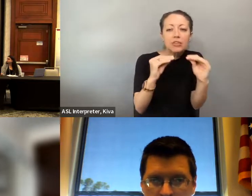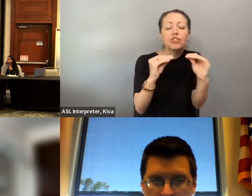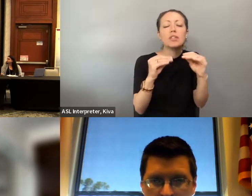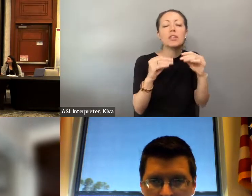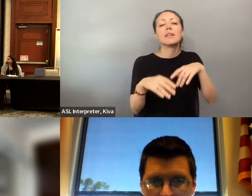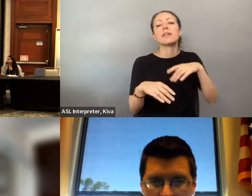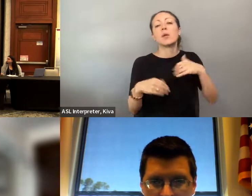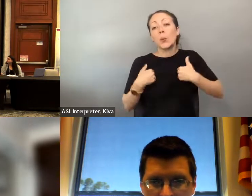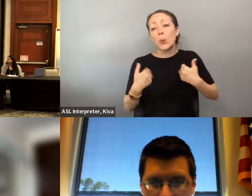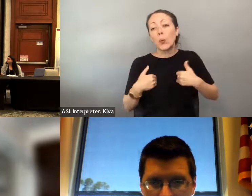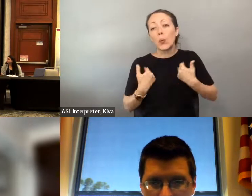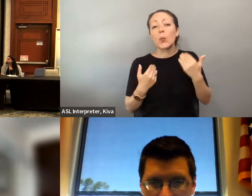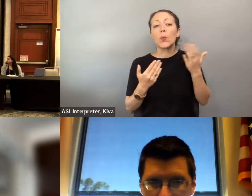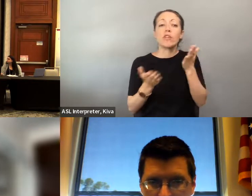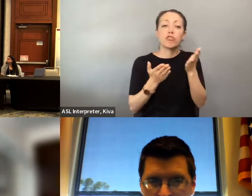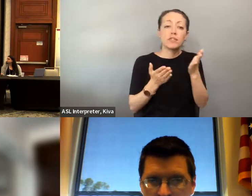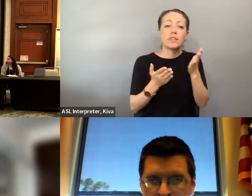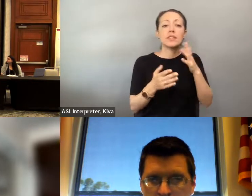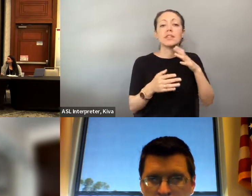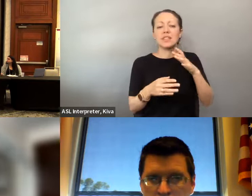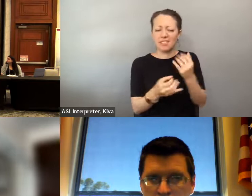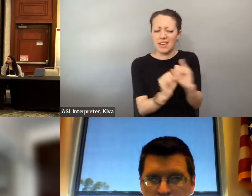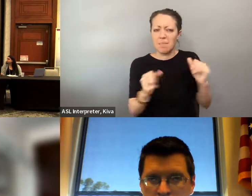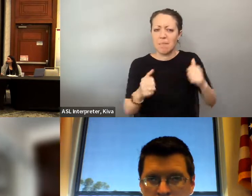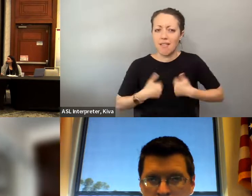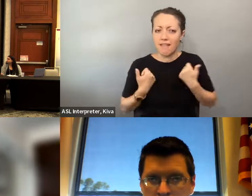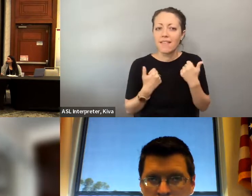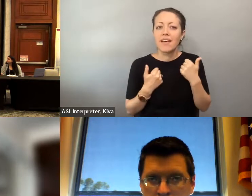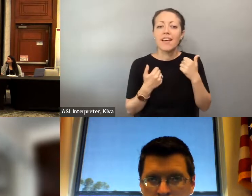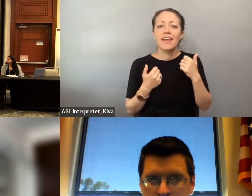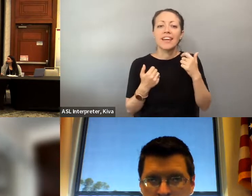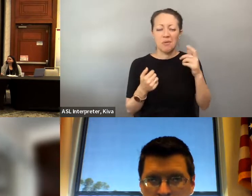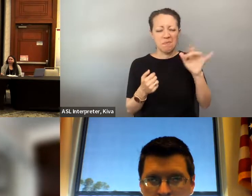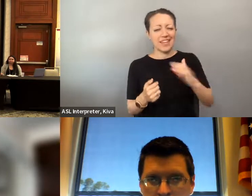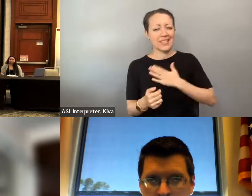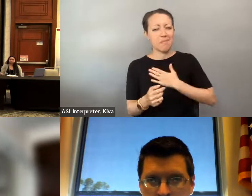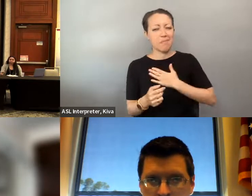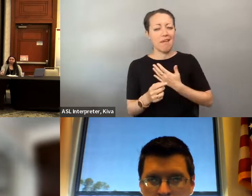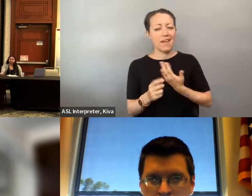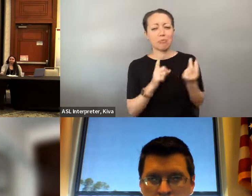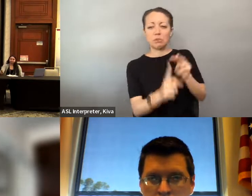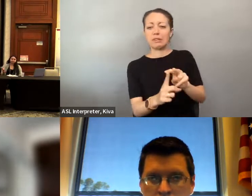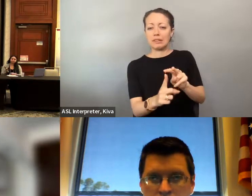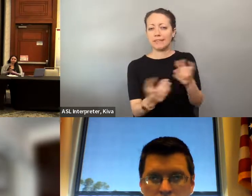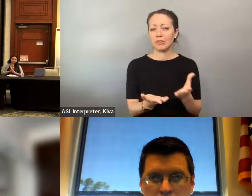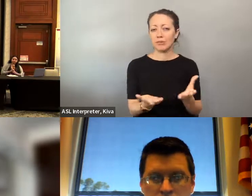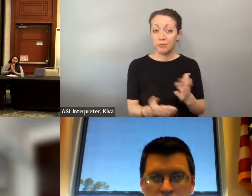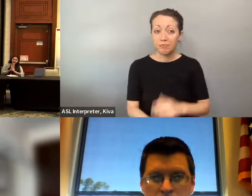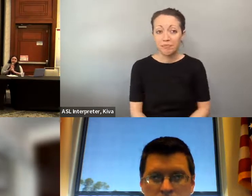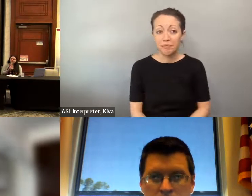disabilities involved, teaching them the self- advocacy skills, the needed transition skills, to live independently, which is how I' ll be representing on the